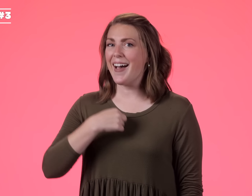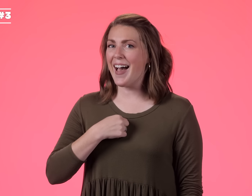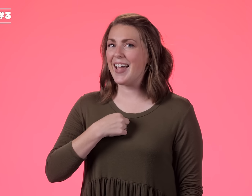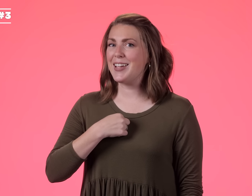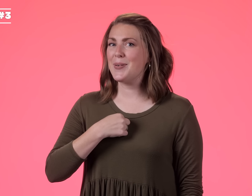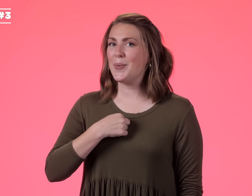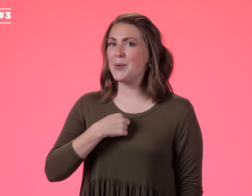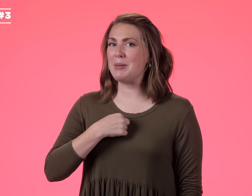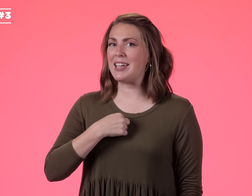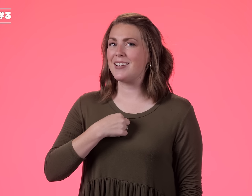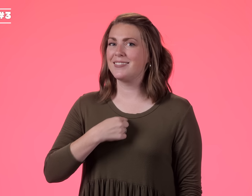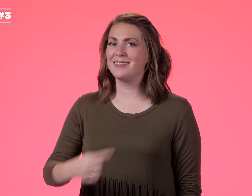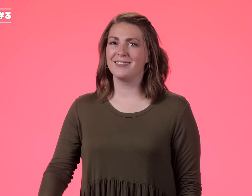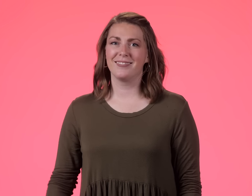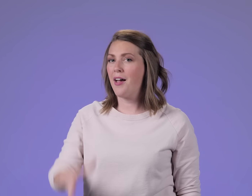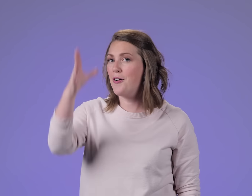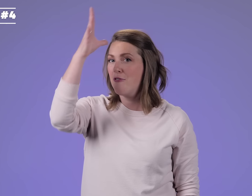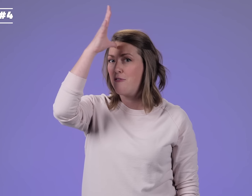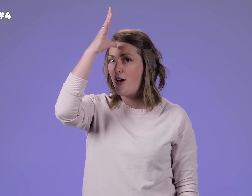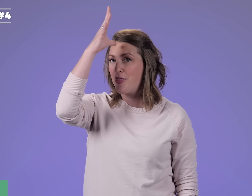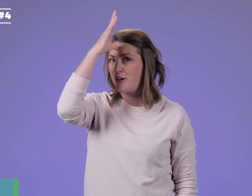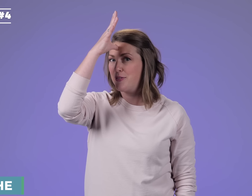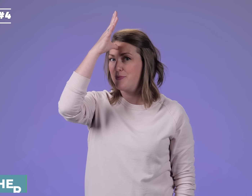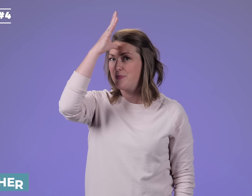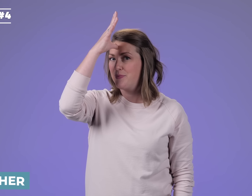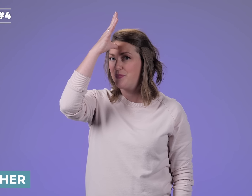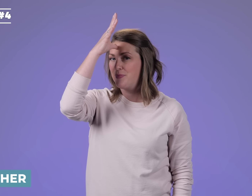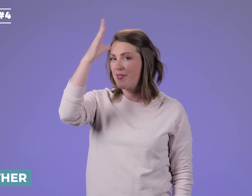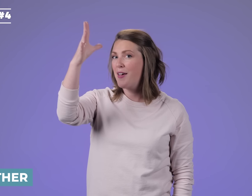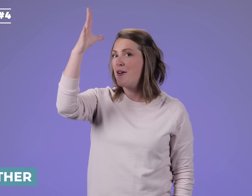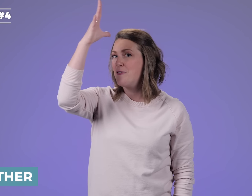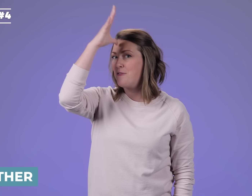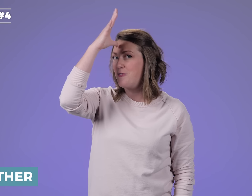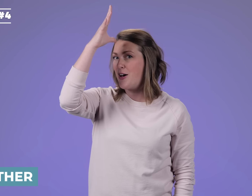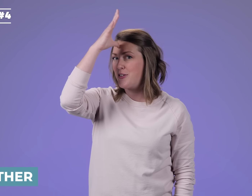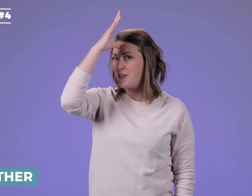I or ME FATHER FATHER